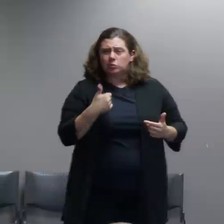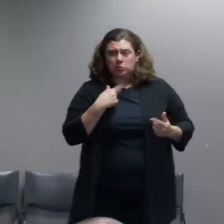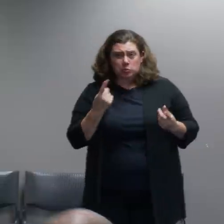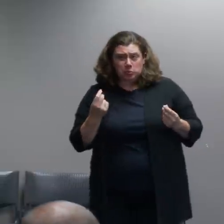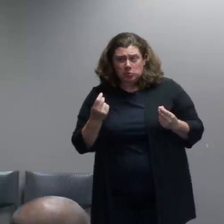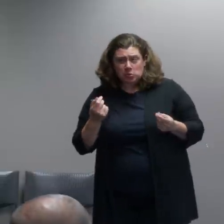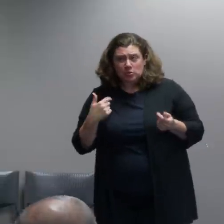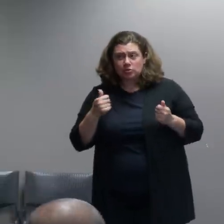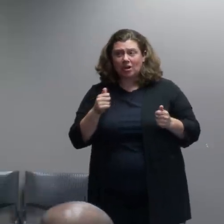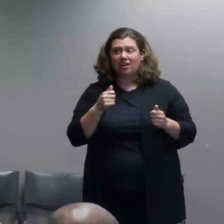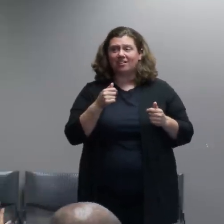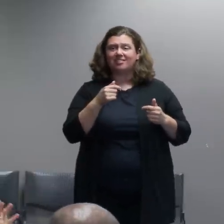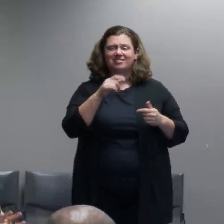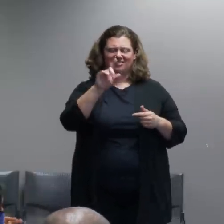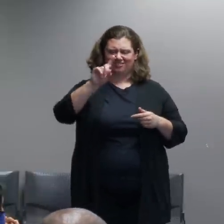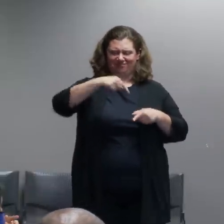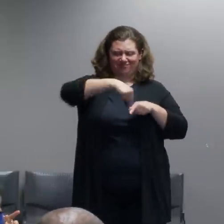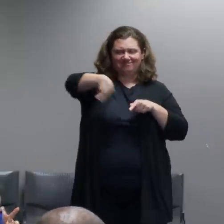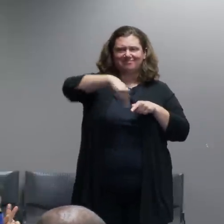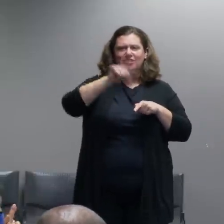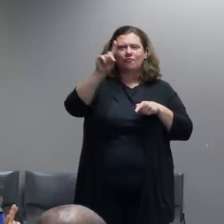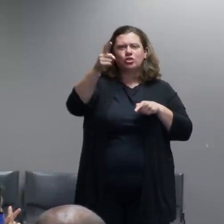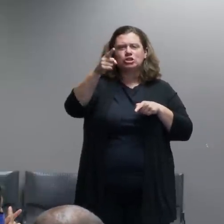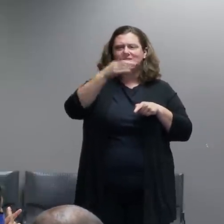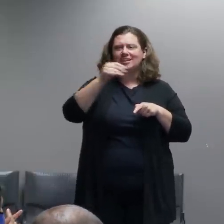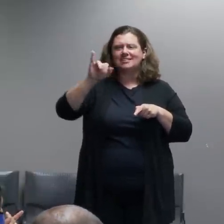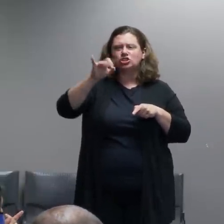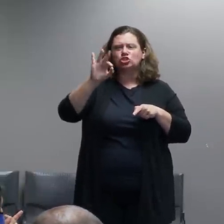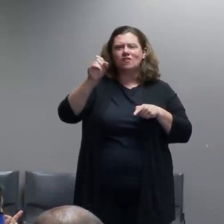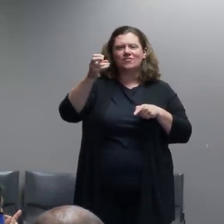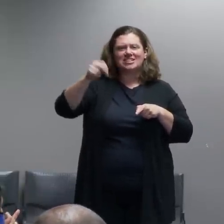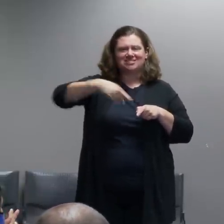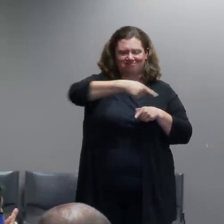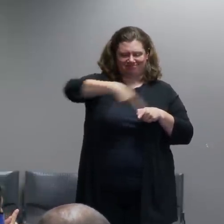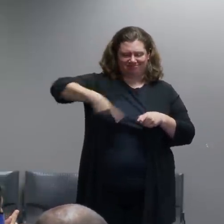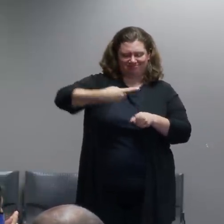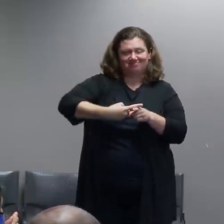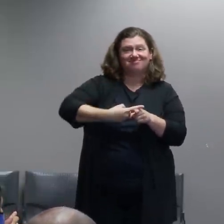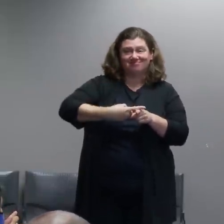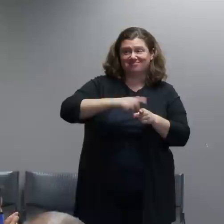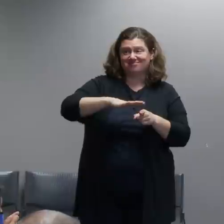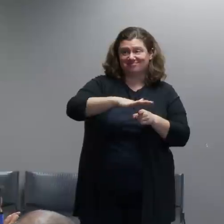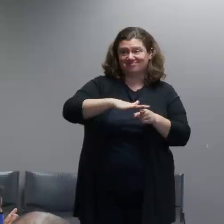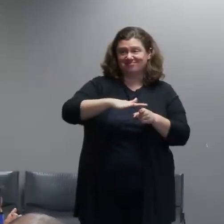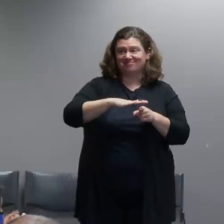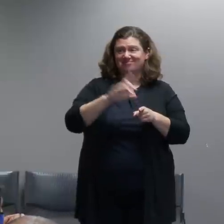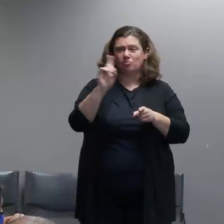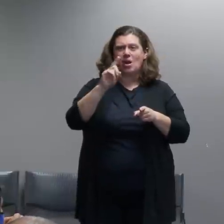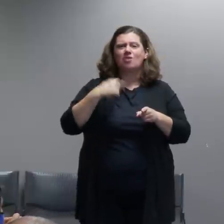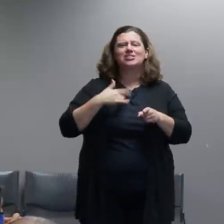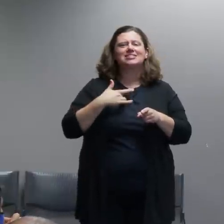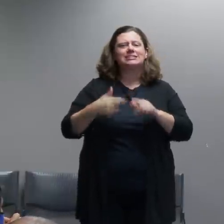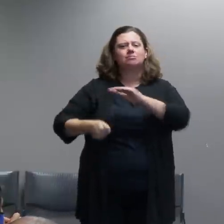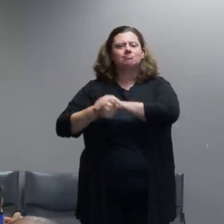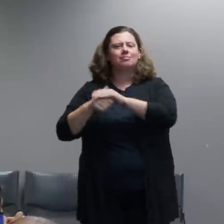garage where some city vehicles are stored. There's also a fueling station in there at one point we had to station a group